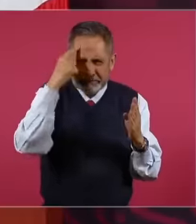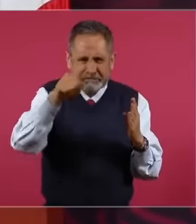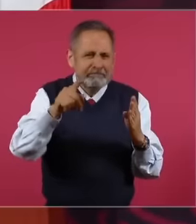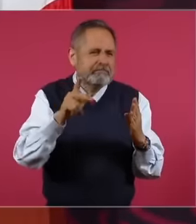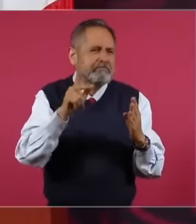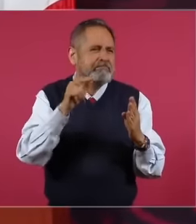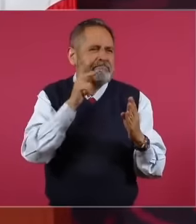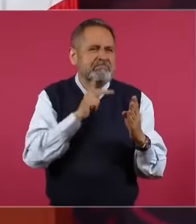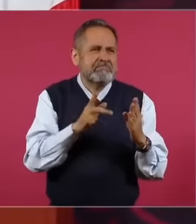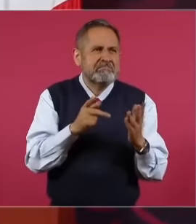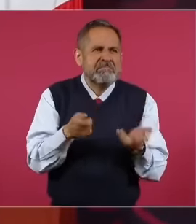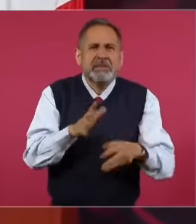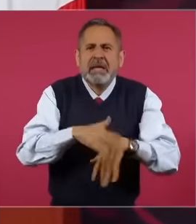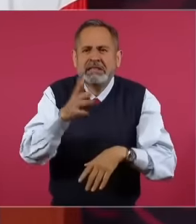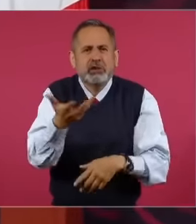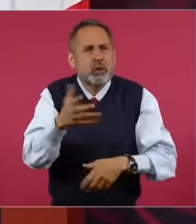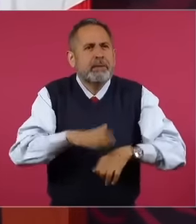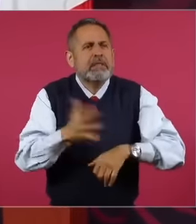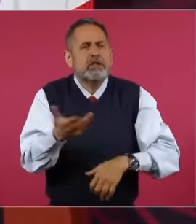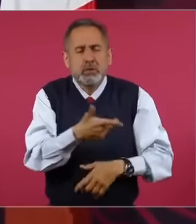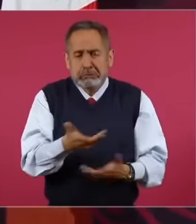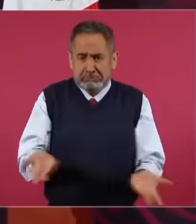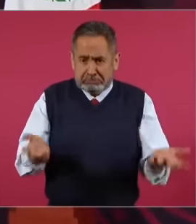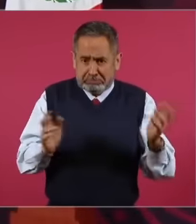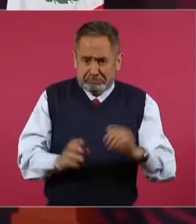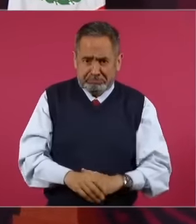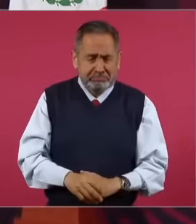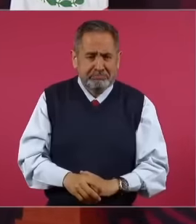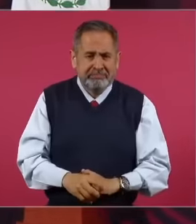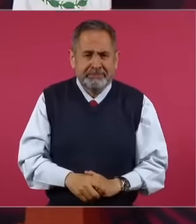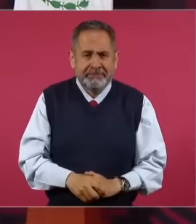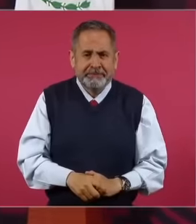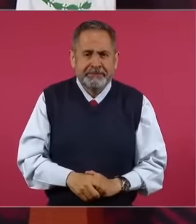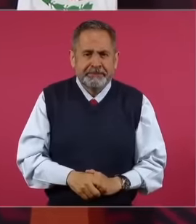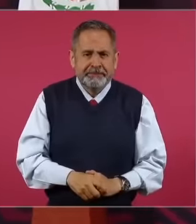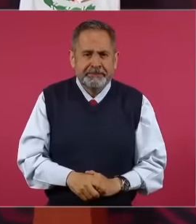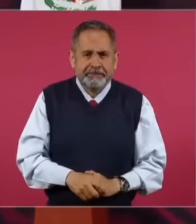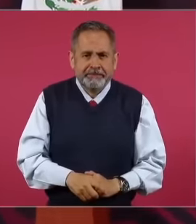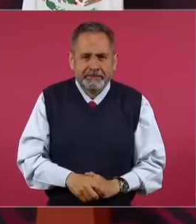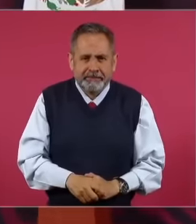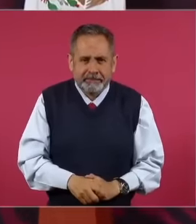else